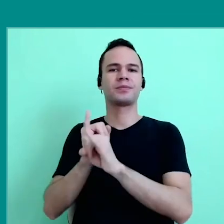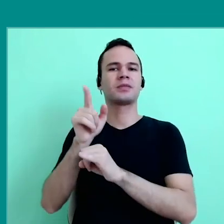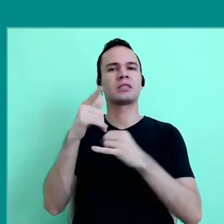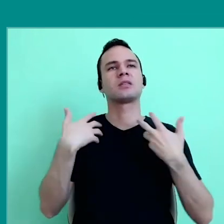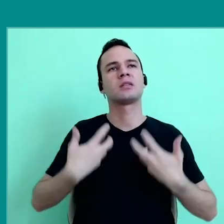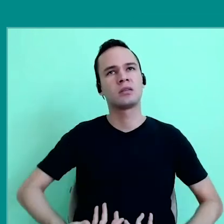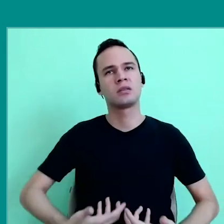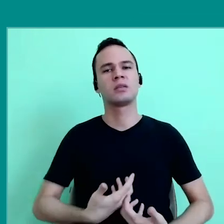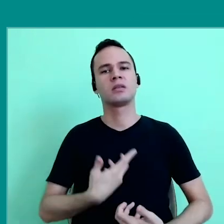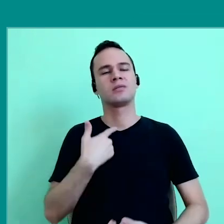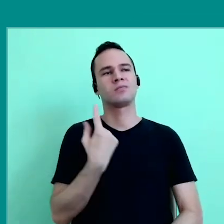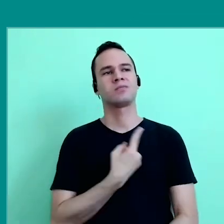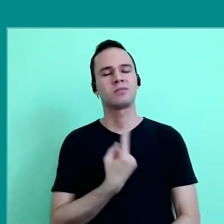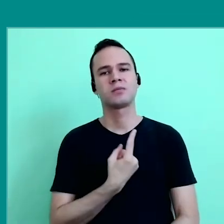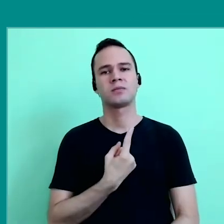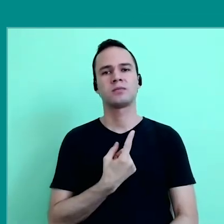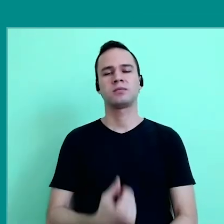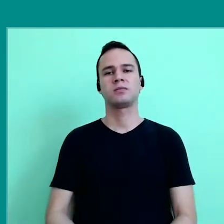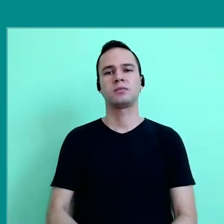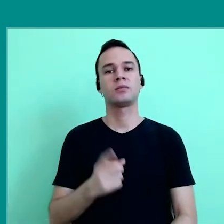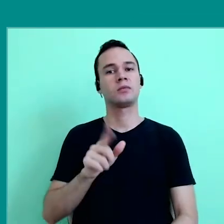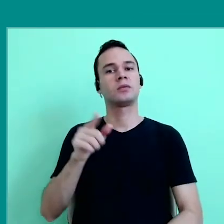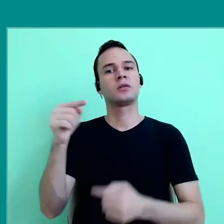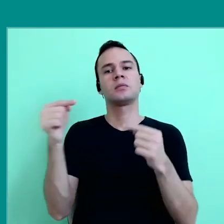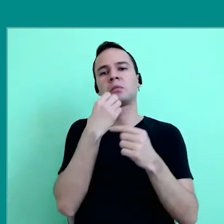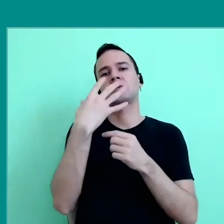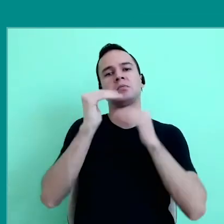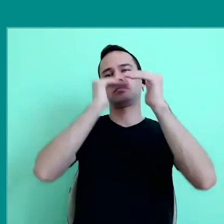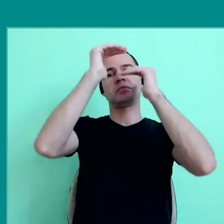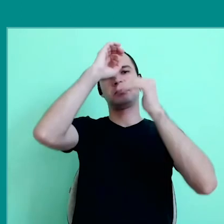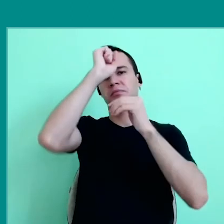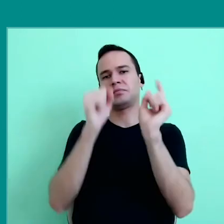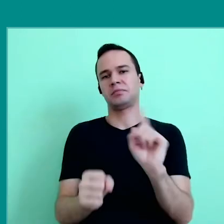there is tiredness, there is loneliness, there is isolation, that are not productive for knowledge.